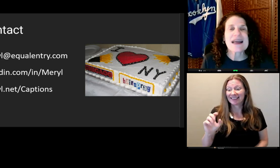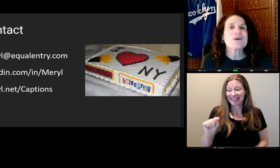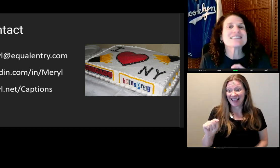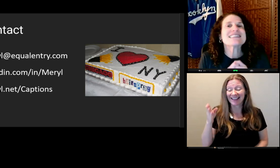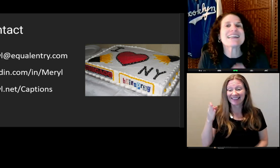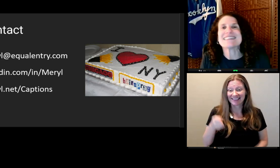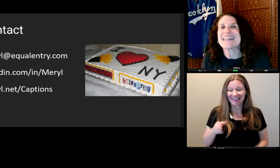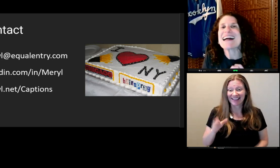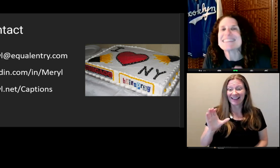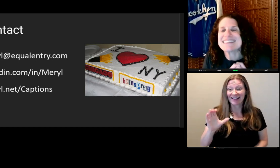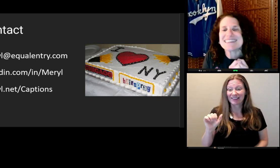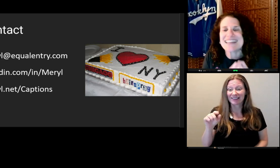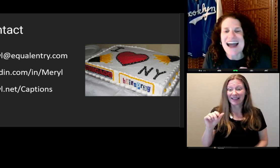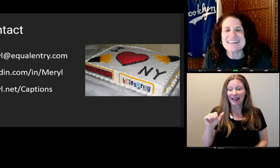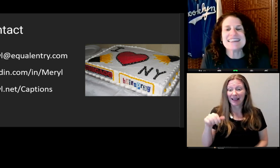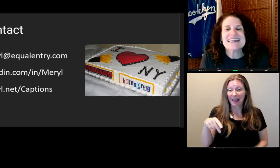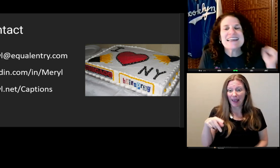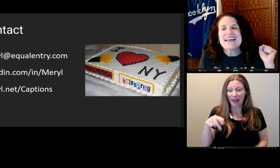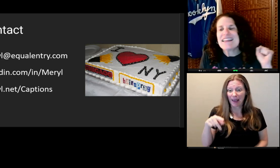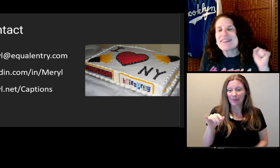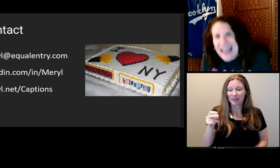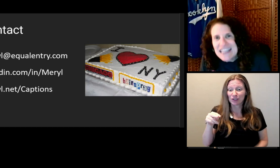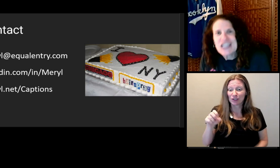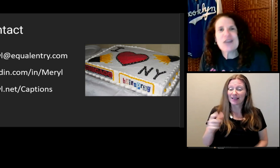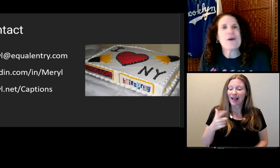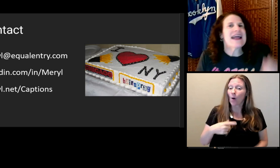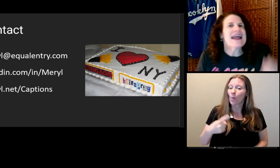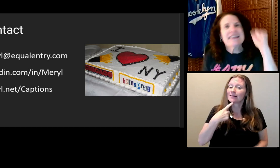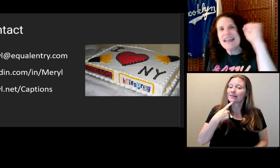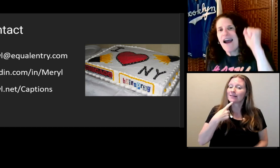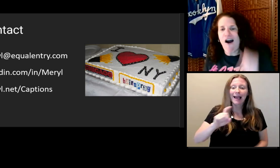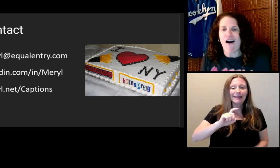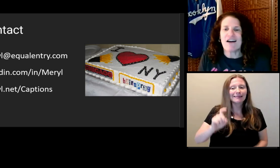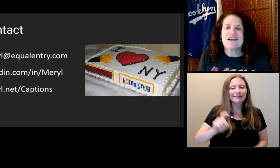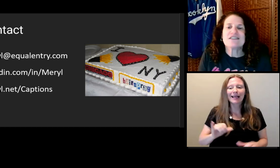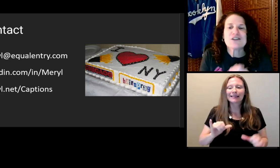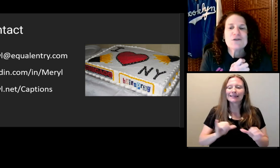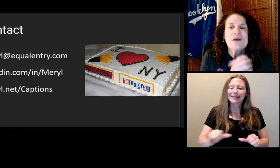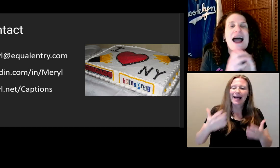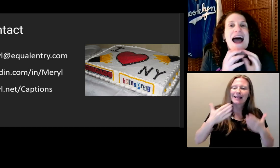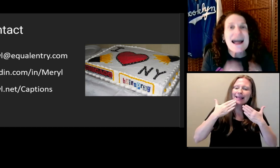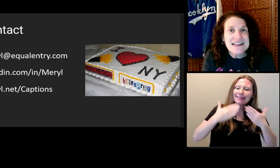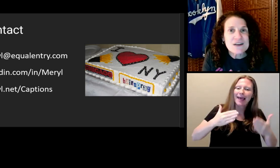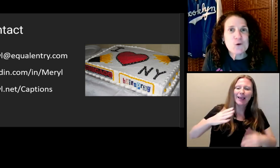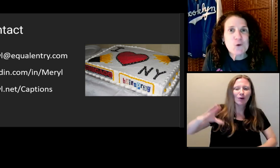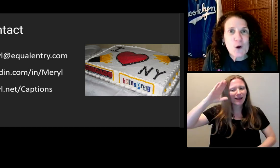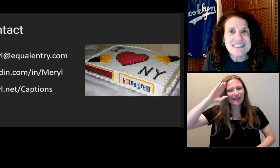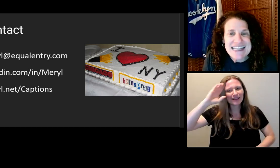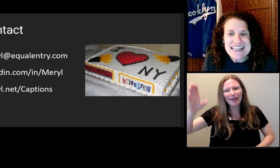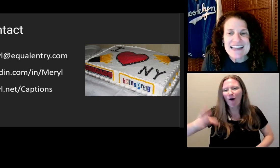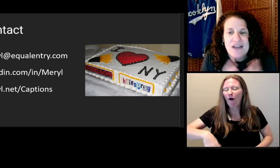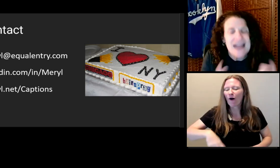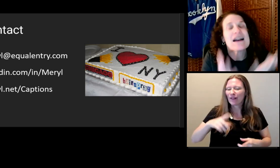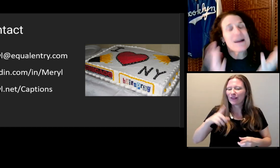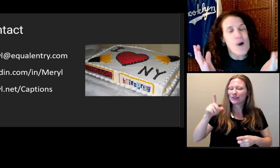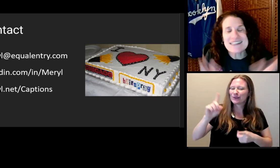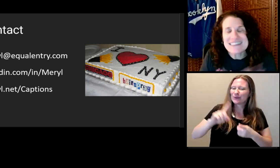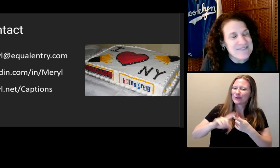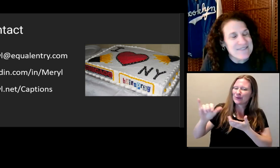And I want to extend a Texas-sized thank you and yeehaw to a11ynyc, for having me.